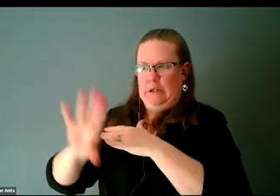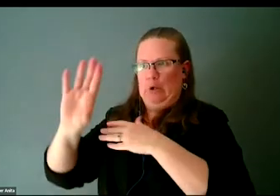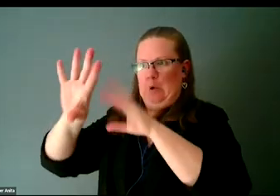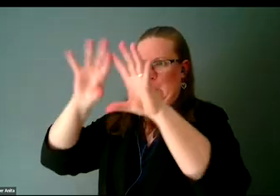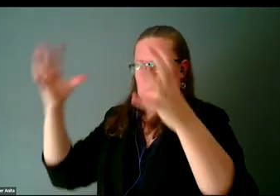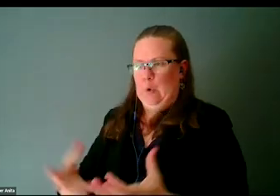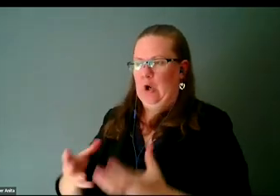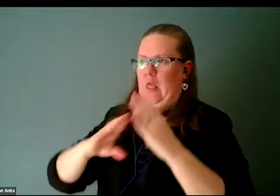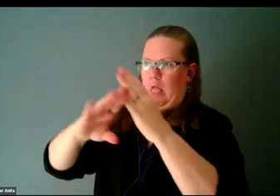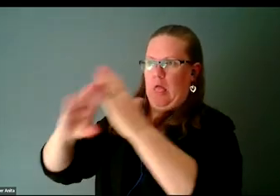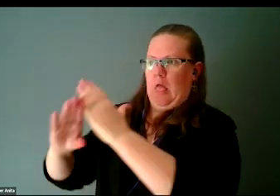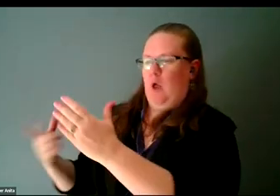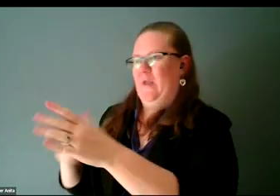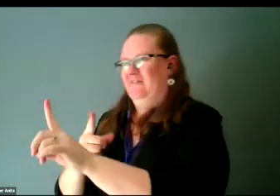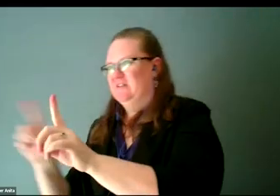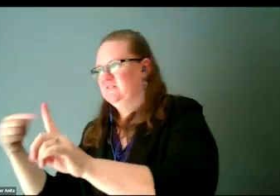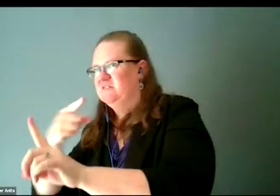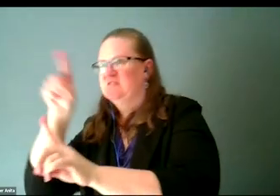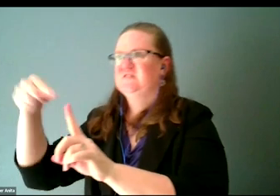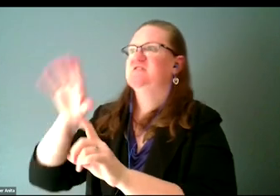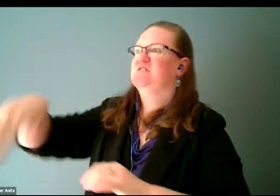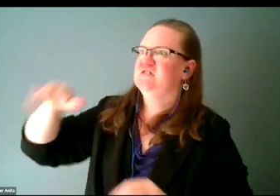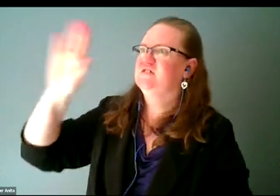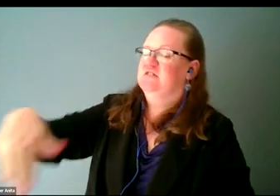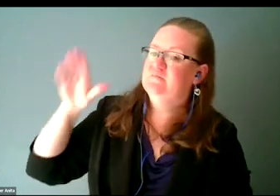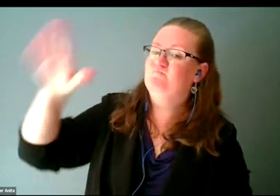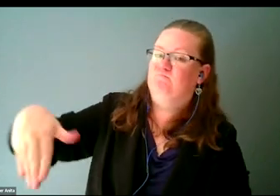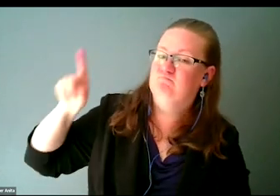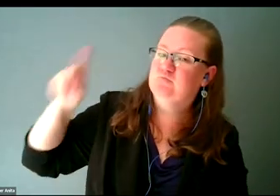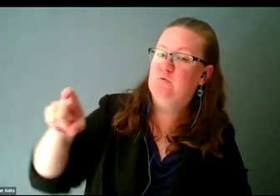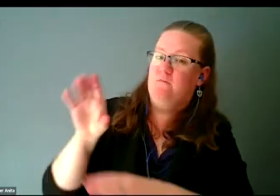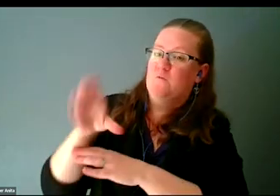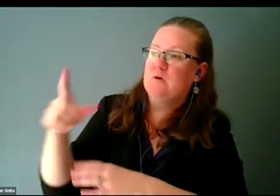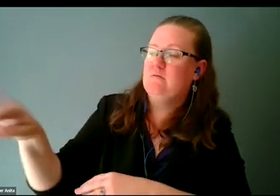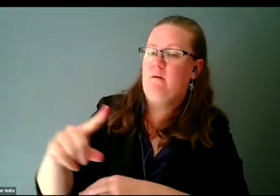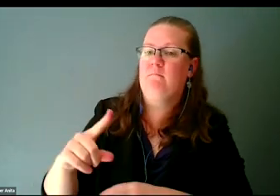and demand for things, or else no one's going to listen to us because of the erasure,